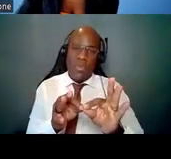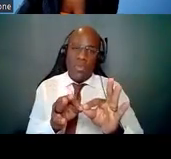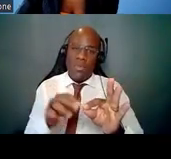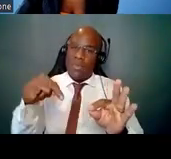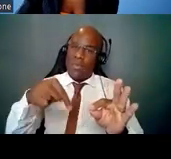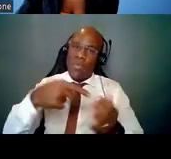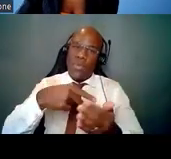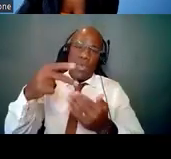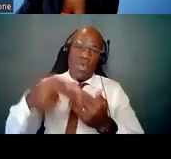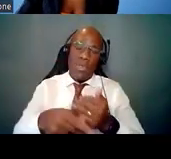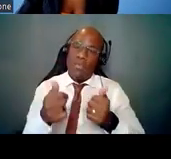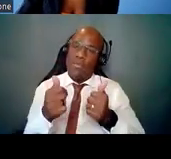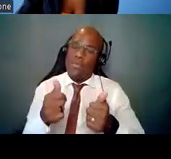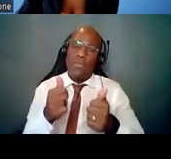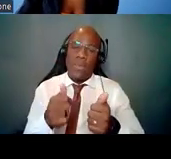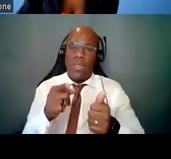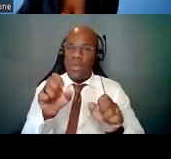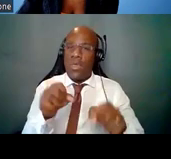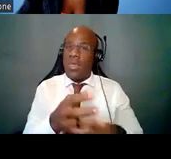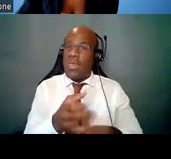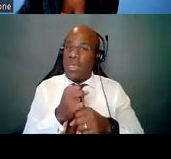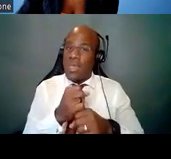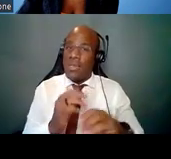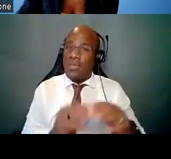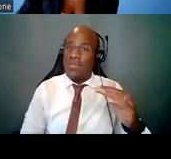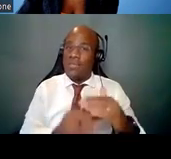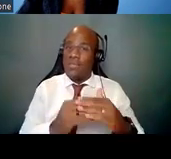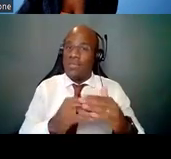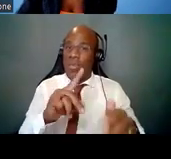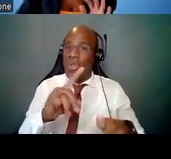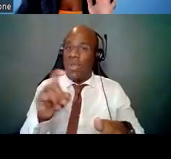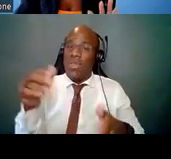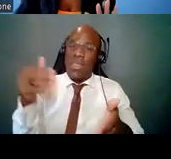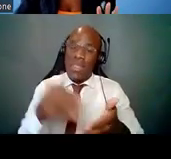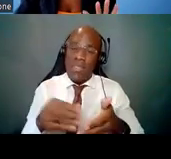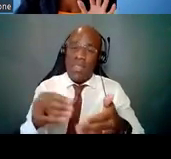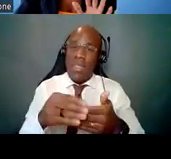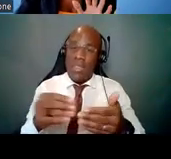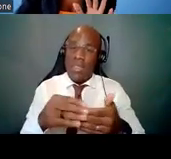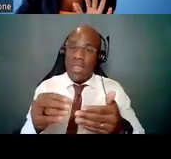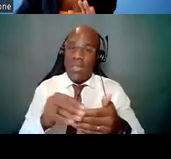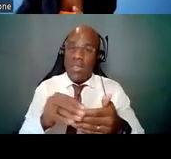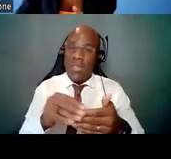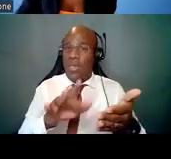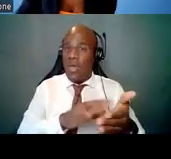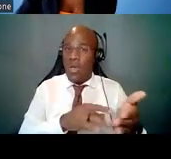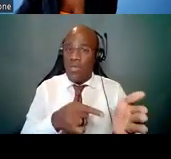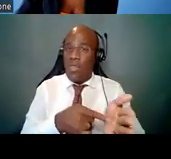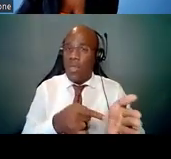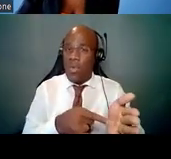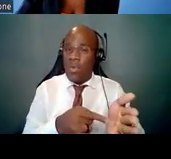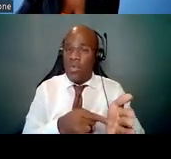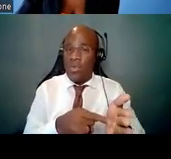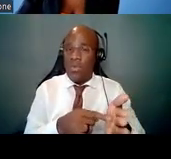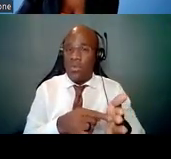You can receive up to $100,000 in student loan repayment over two years, depending on your debt level. We cover most of the federal taxes